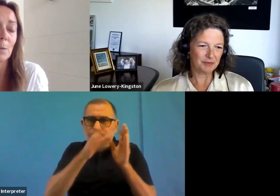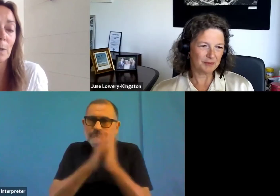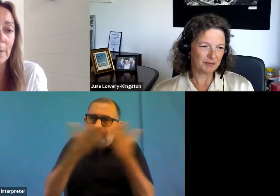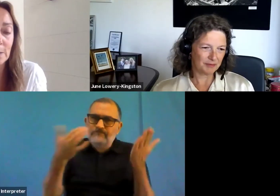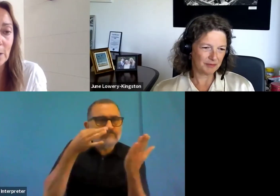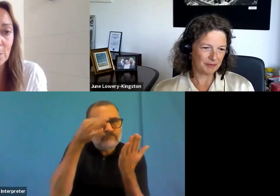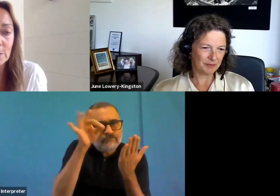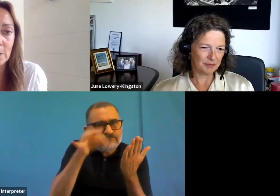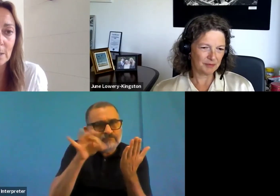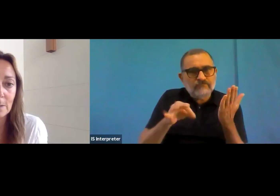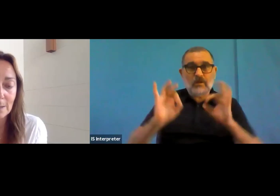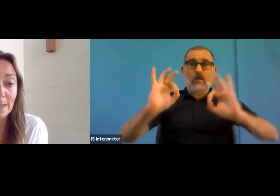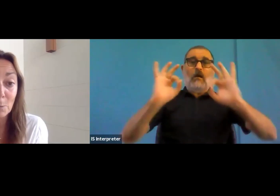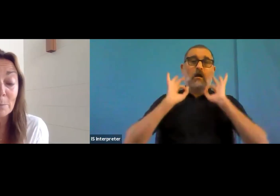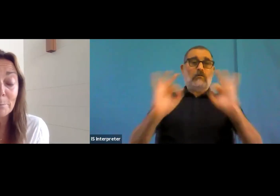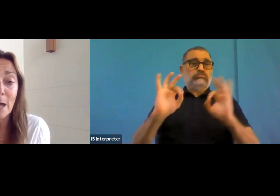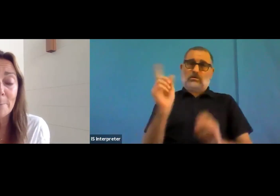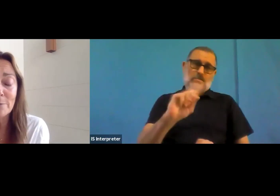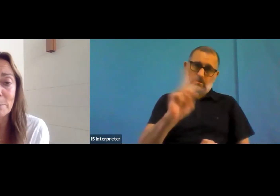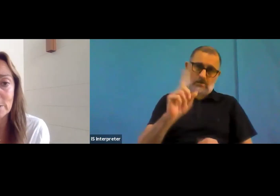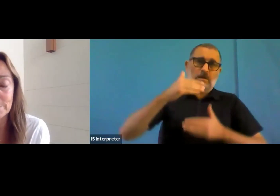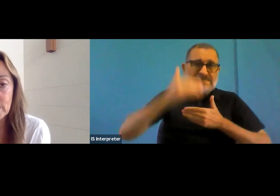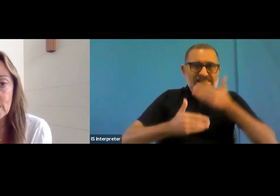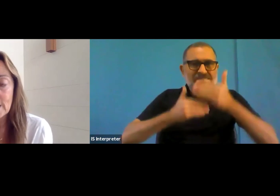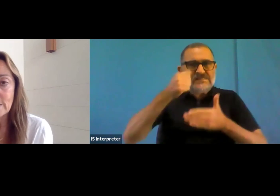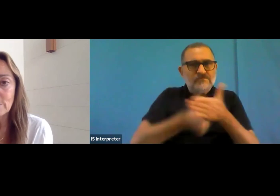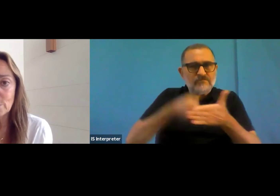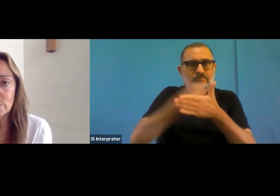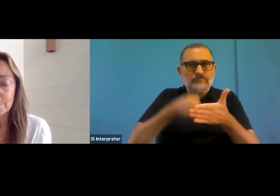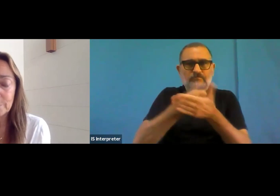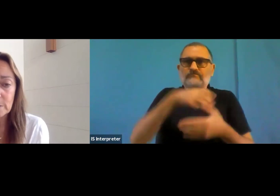and all other stakeholders so that that will become even better in the future.